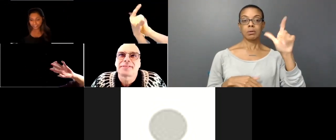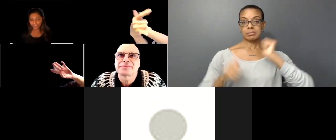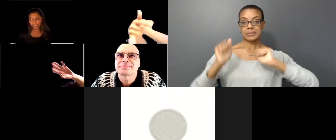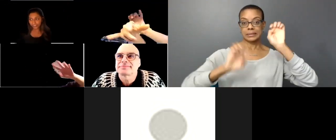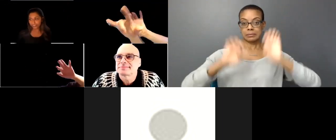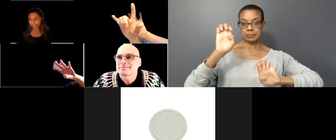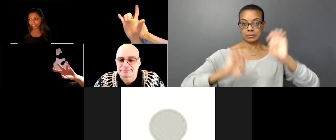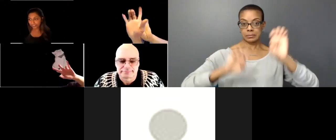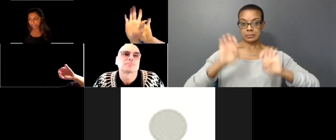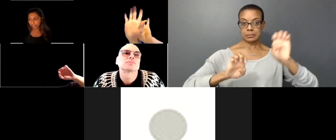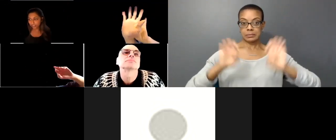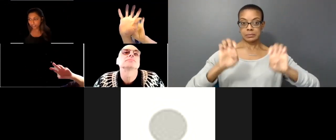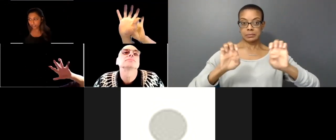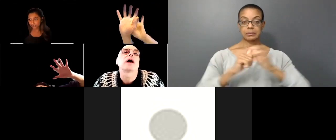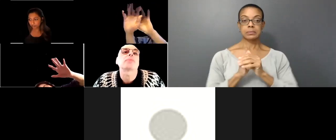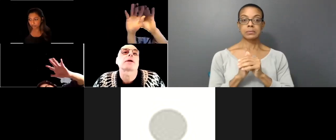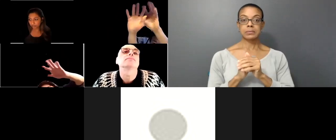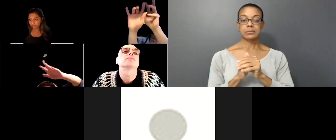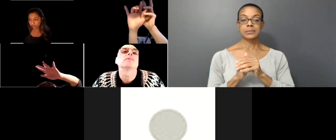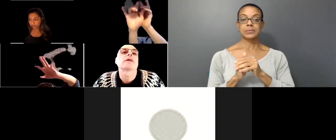Associate Design of Canada has invited